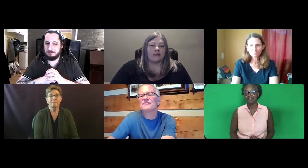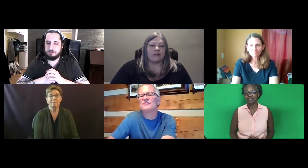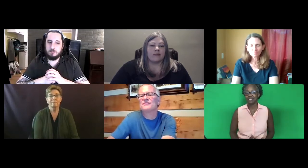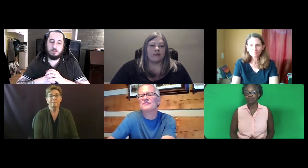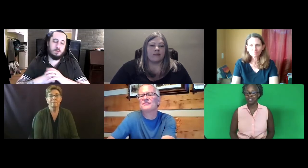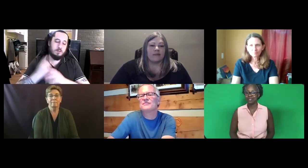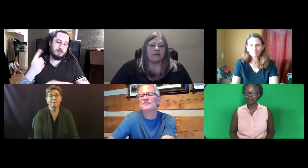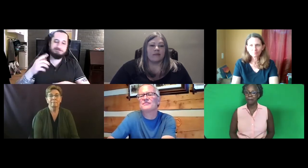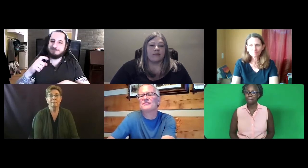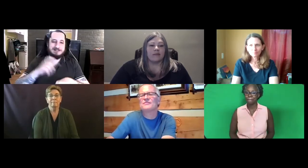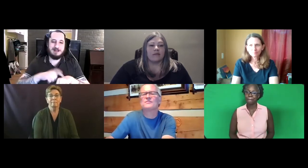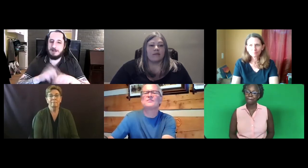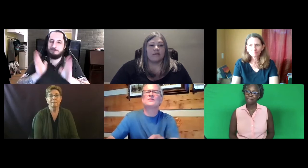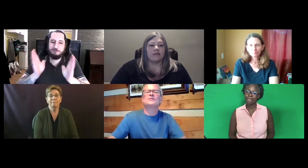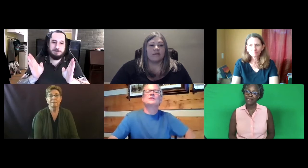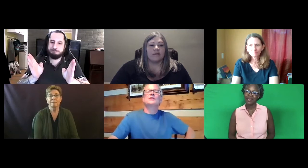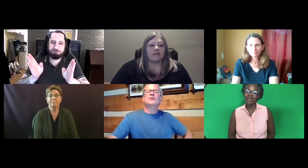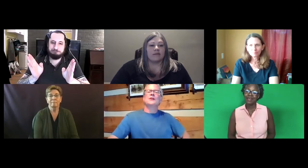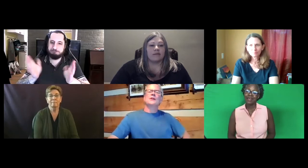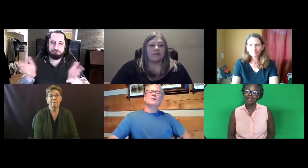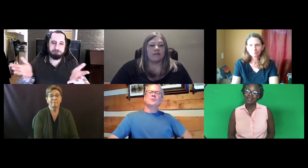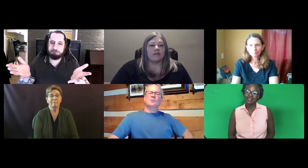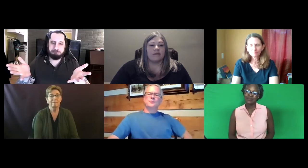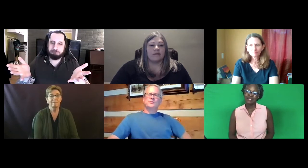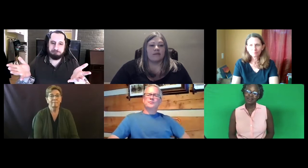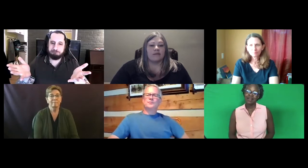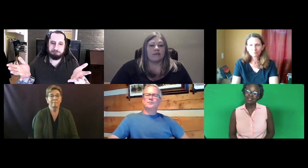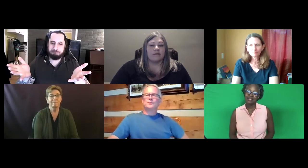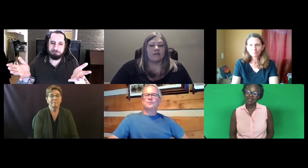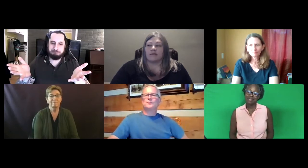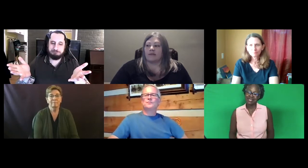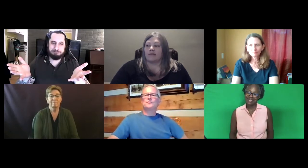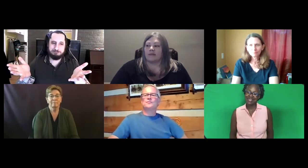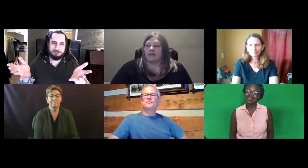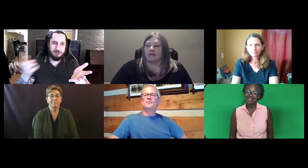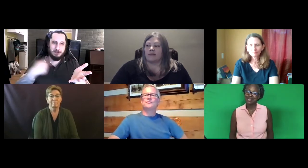So it's not -- I mean, it takes time.